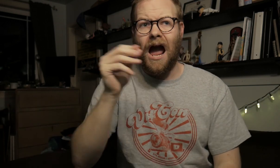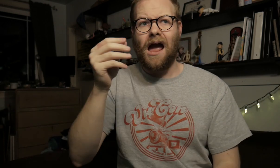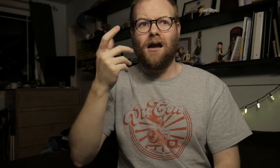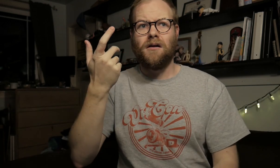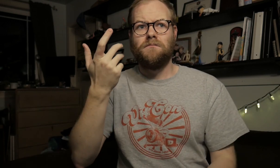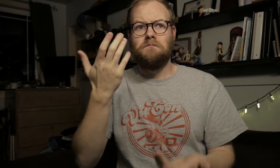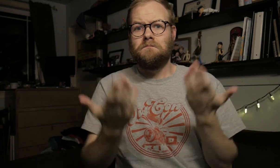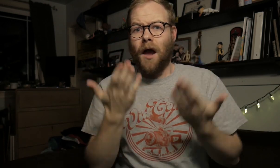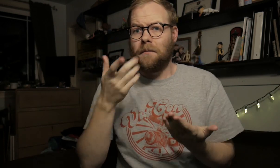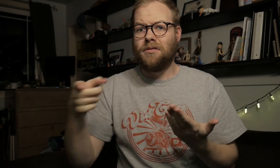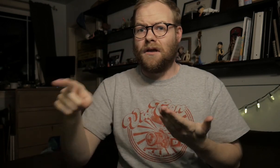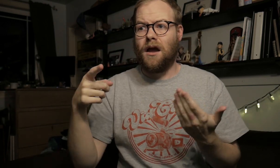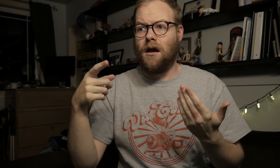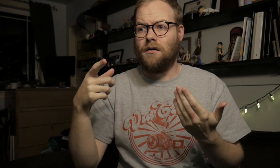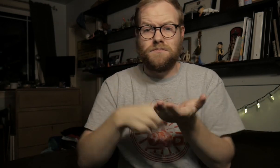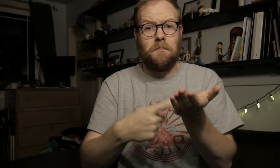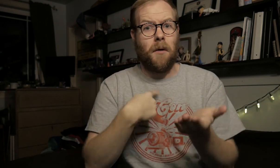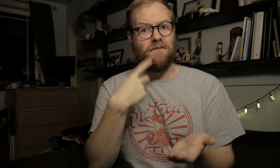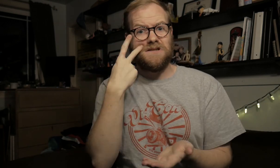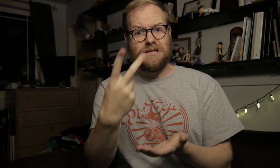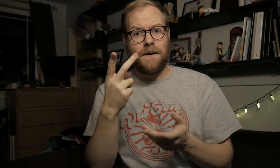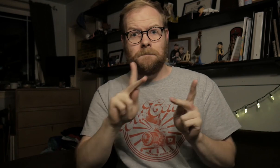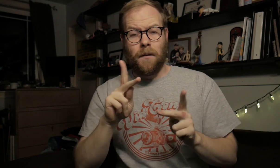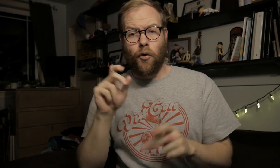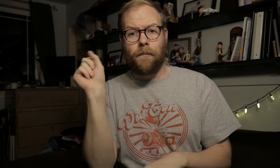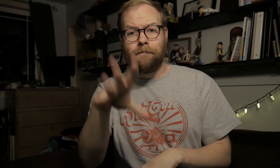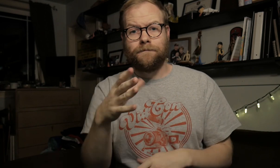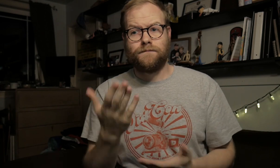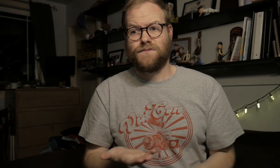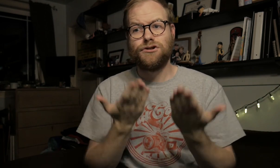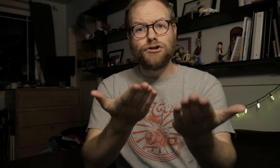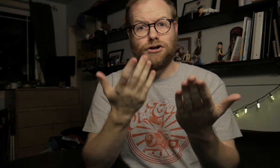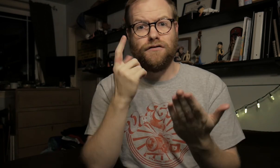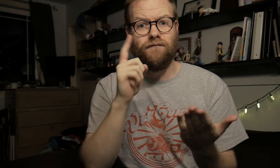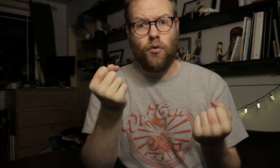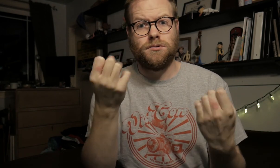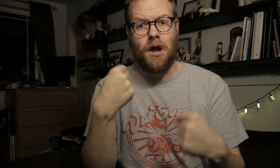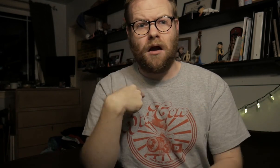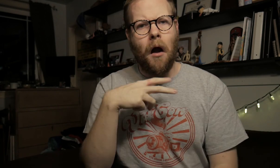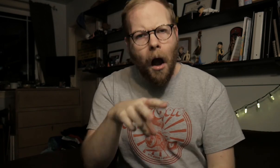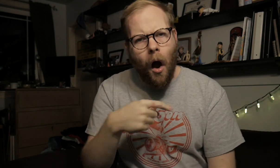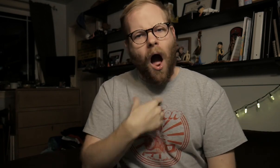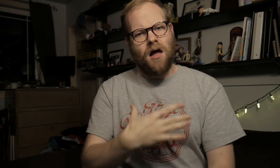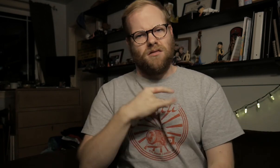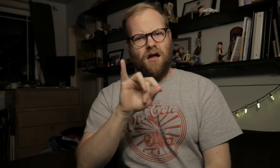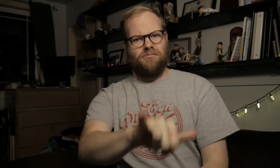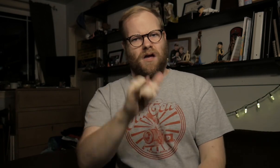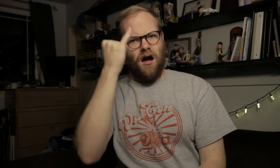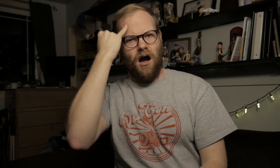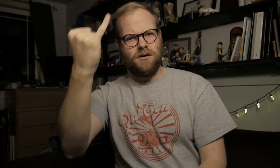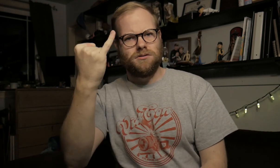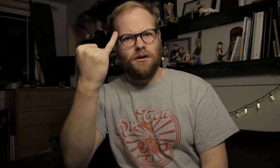And maybe they--sometimes I've seen people throw in a suggestion for a sign, and I like that idea.